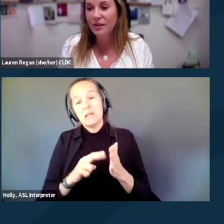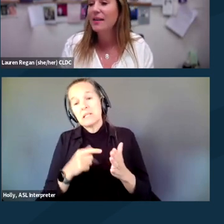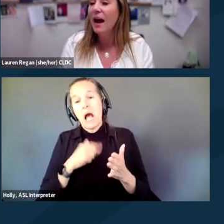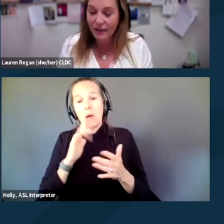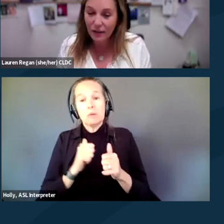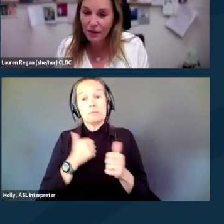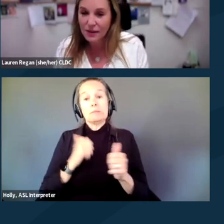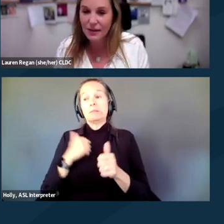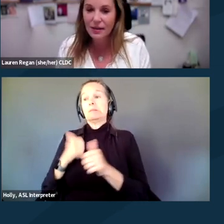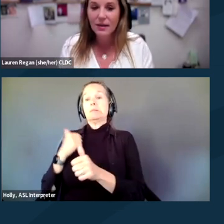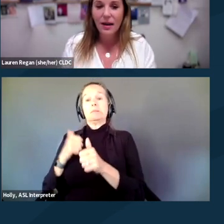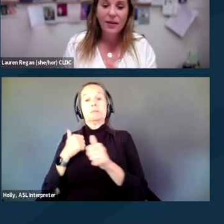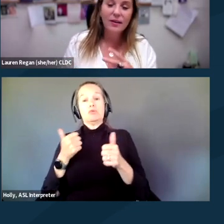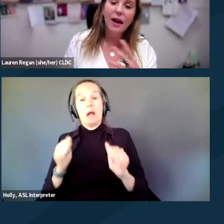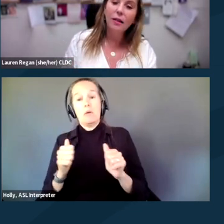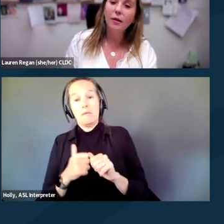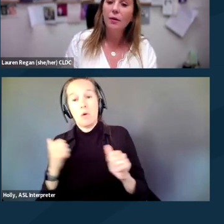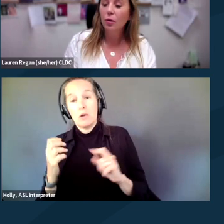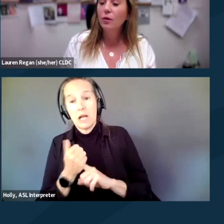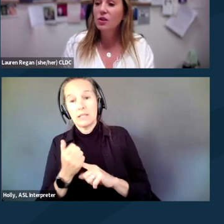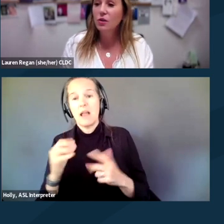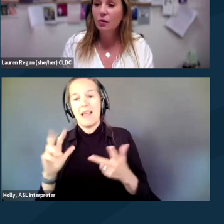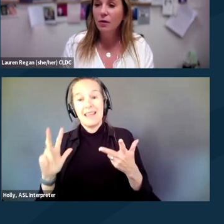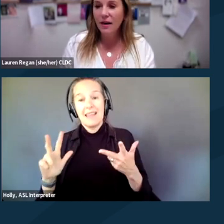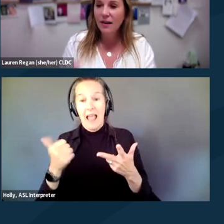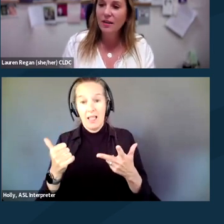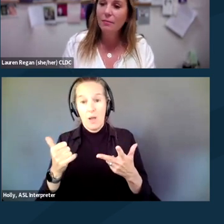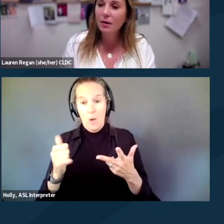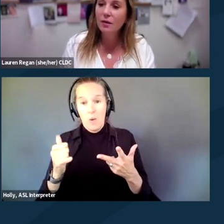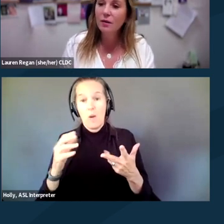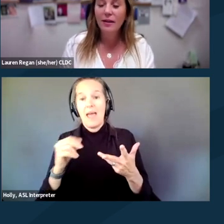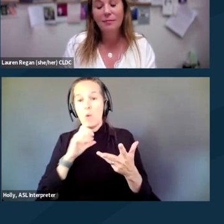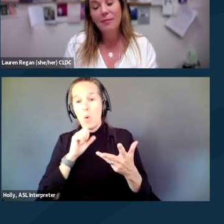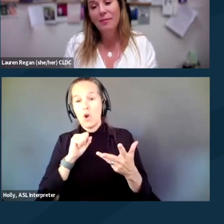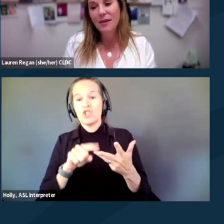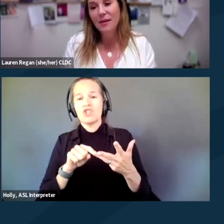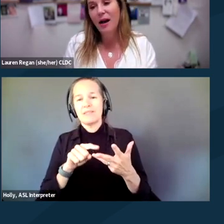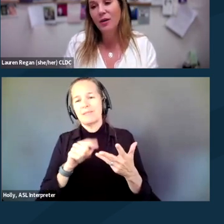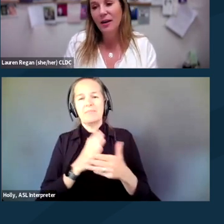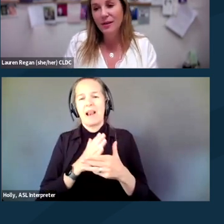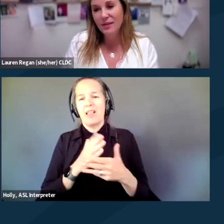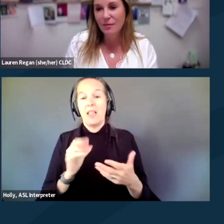to not get arrested, and then yellow and orange zone are kind of in the middle , like maybe I'll get arrested,